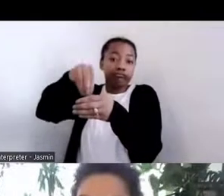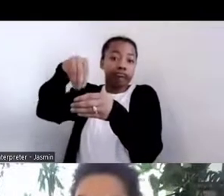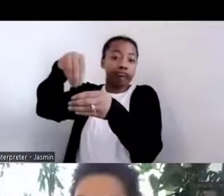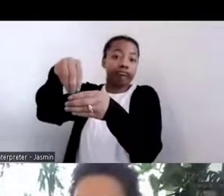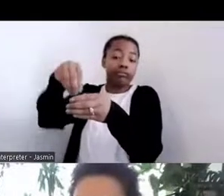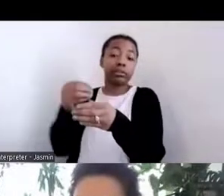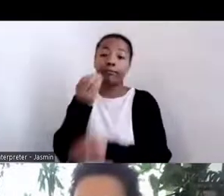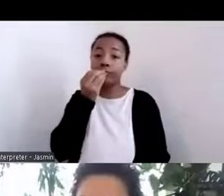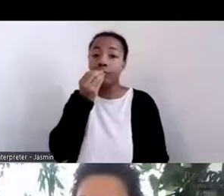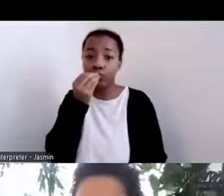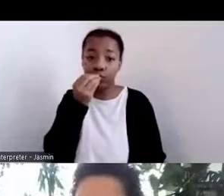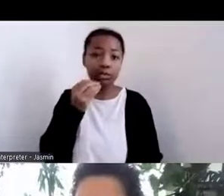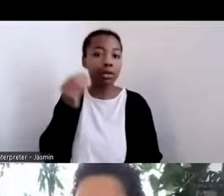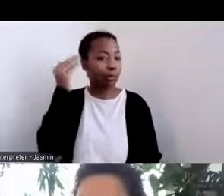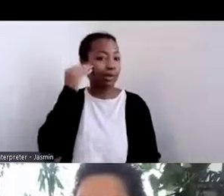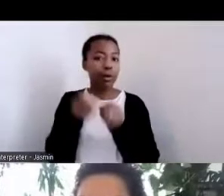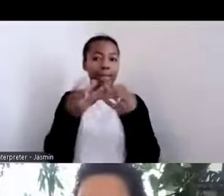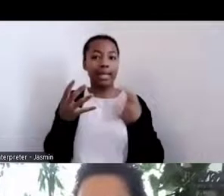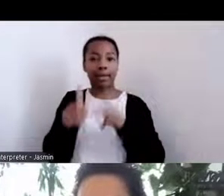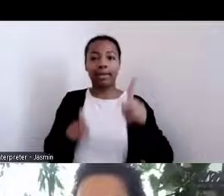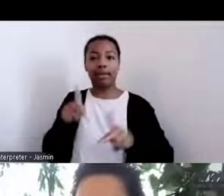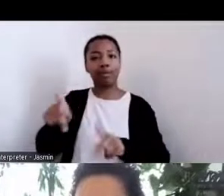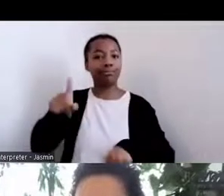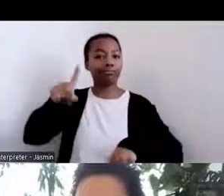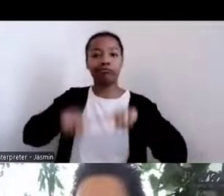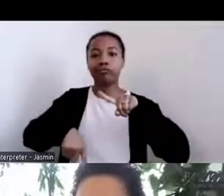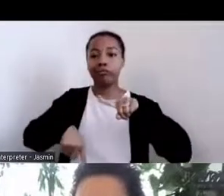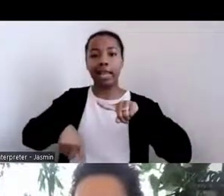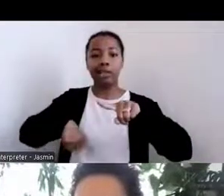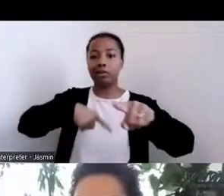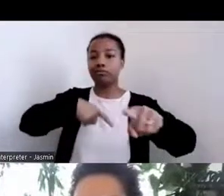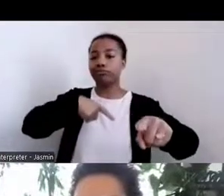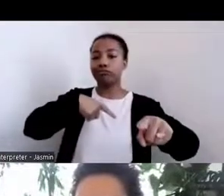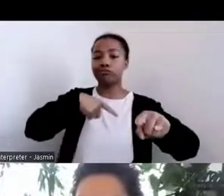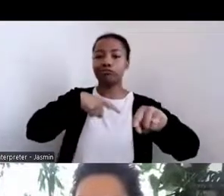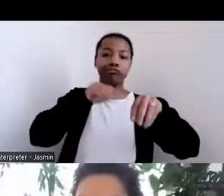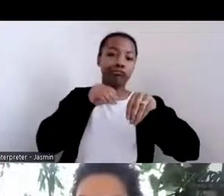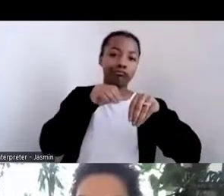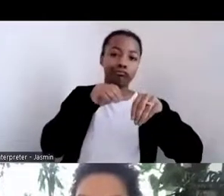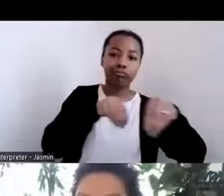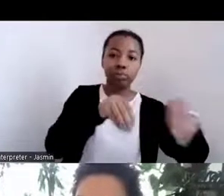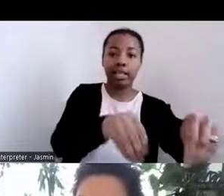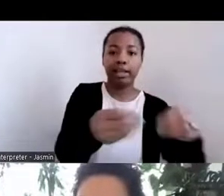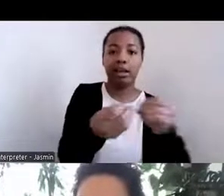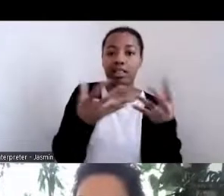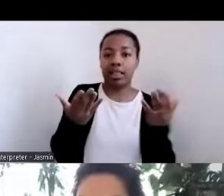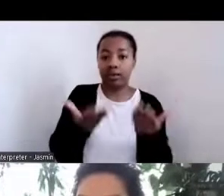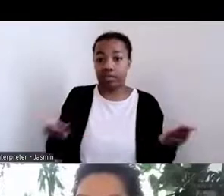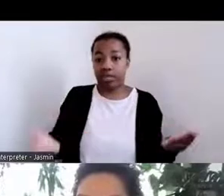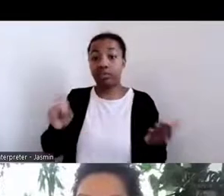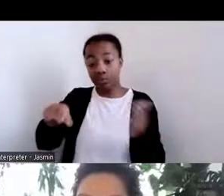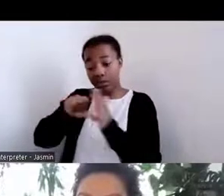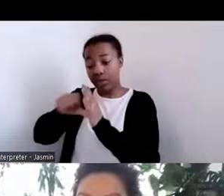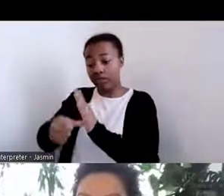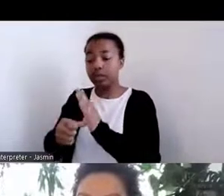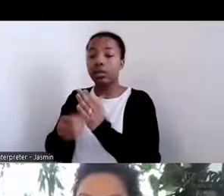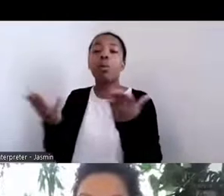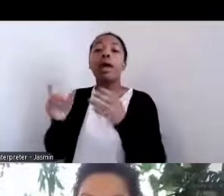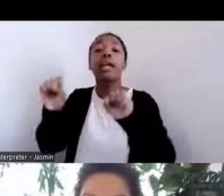capacity to be able to steward some of these activities, we really emphasized, you know, what can you do, what are you capable of doing.